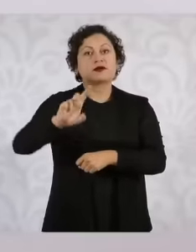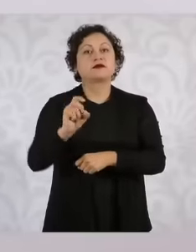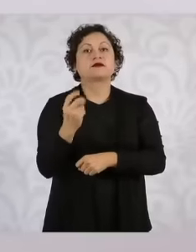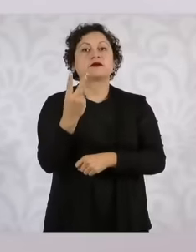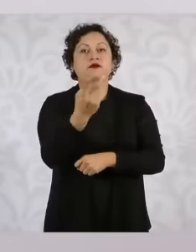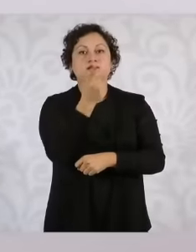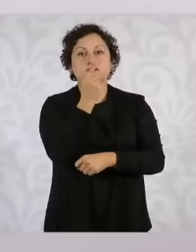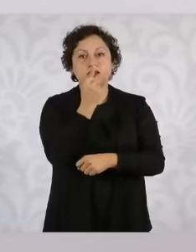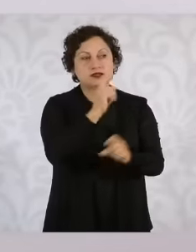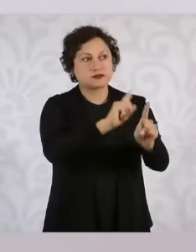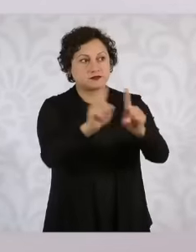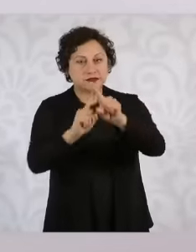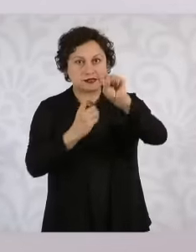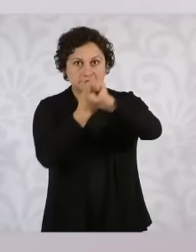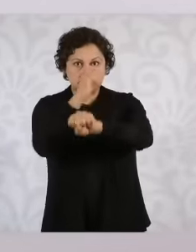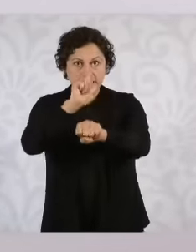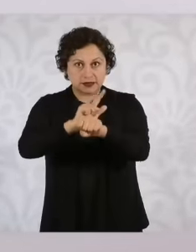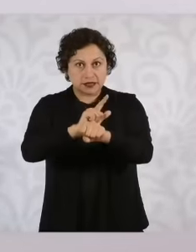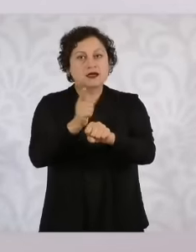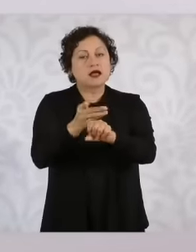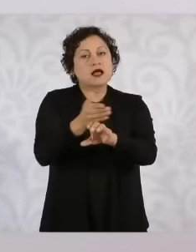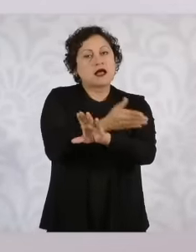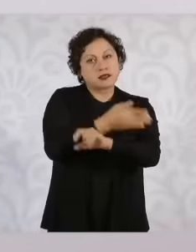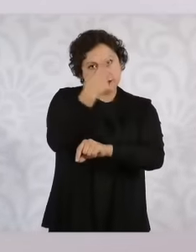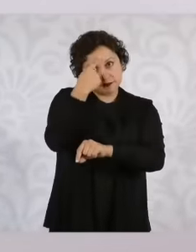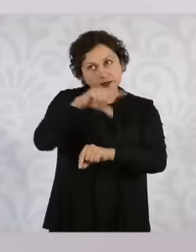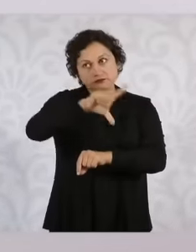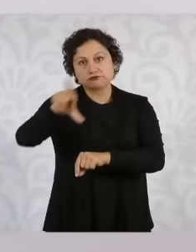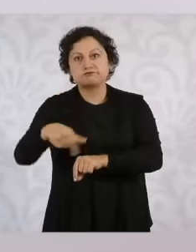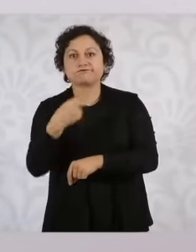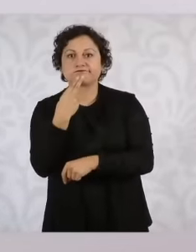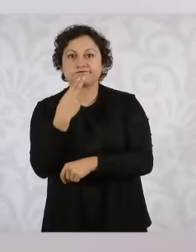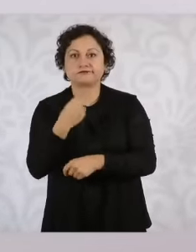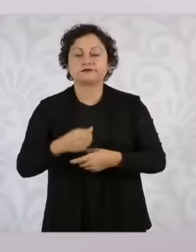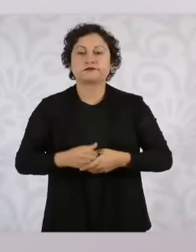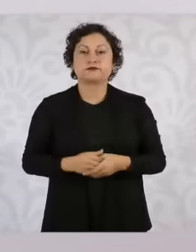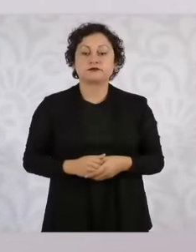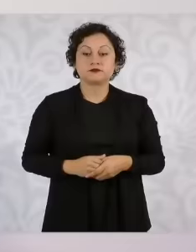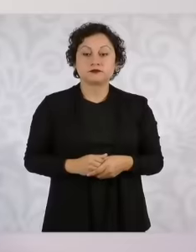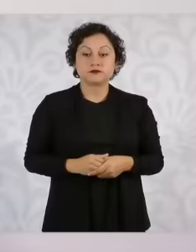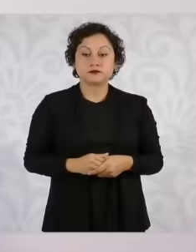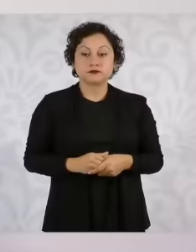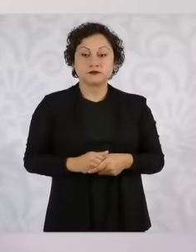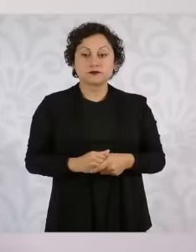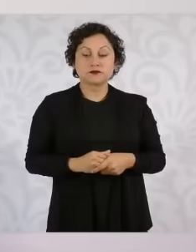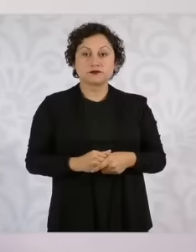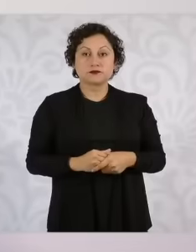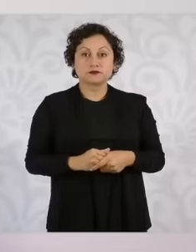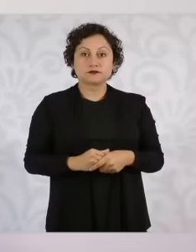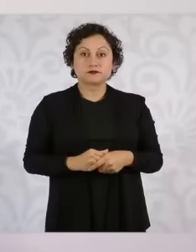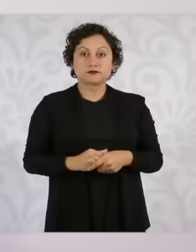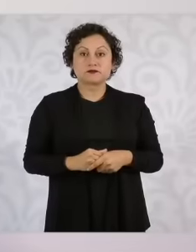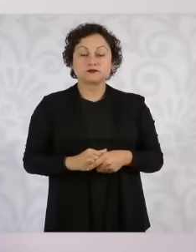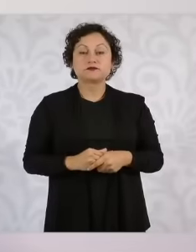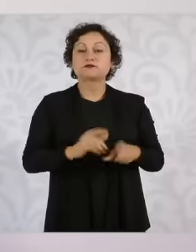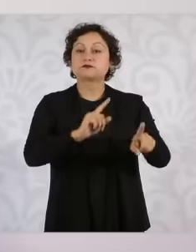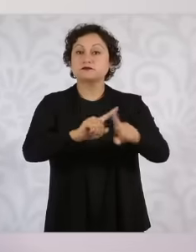required to implement priority actions. A